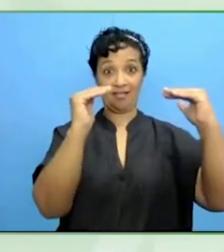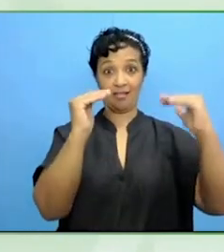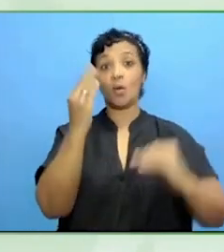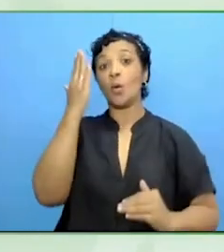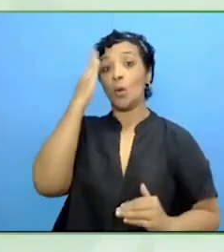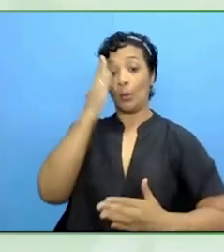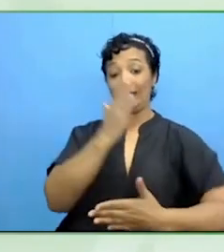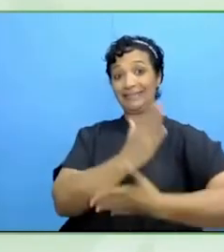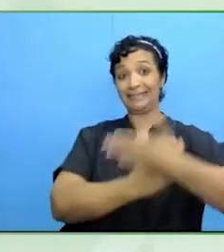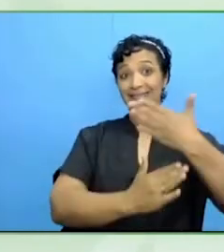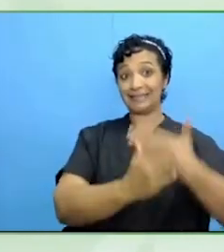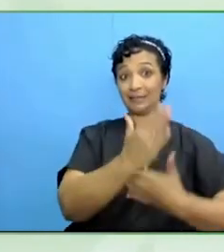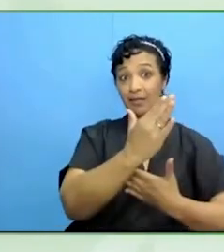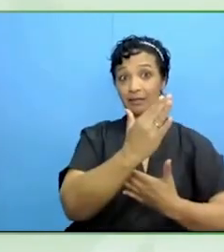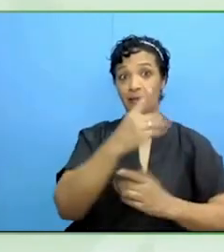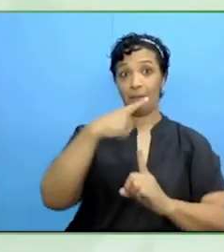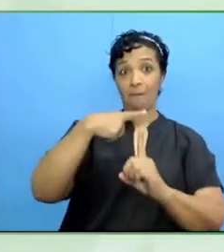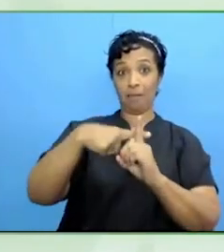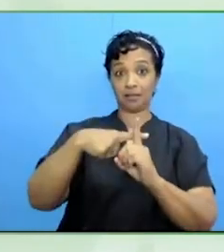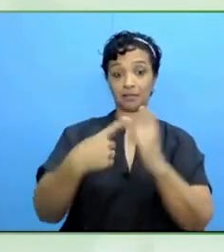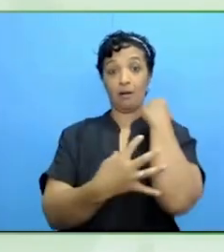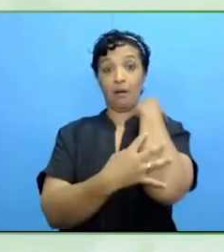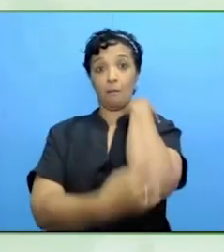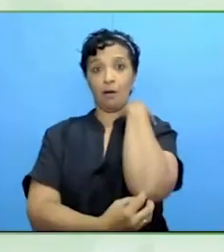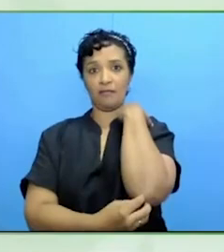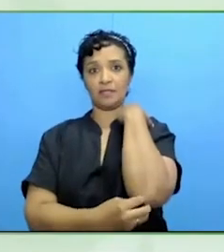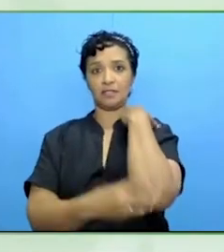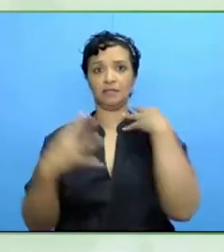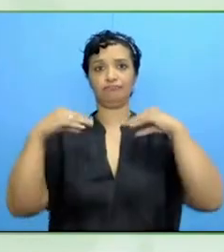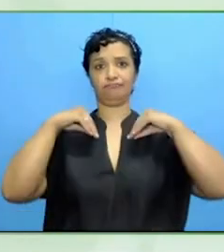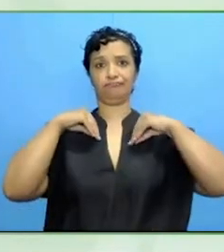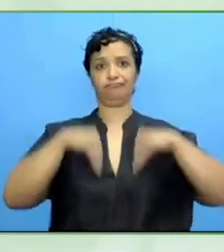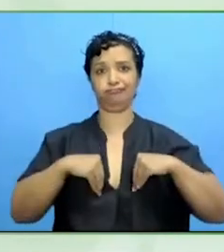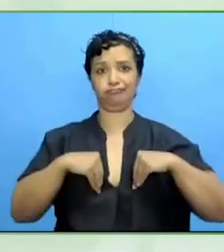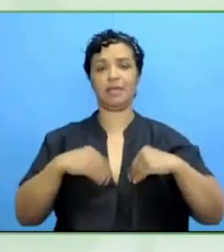We also know that many people with disabilities, especially mental